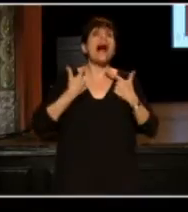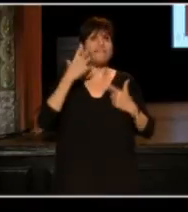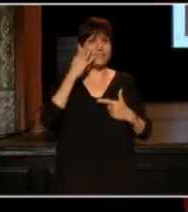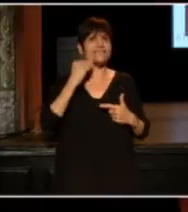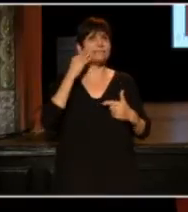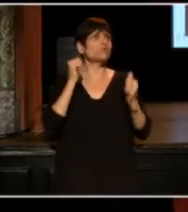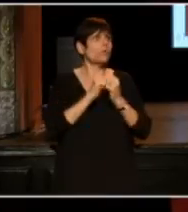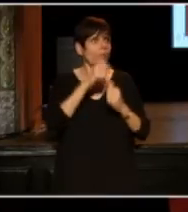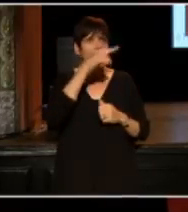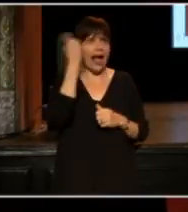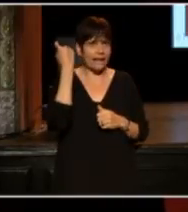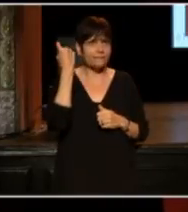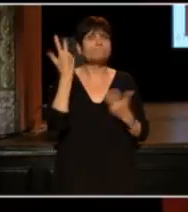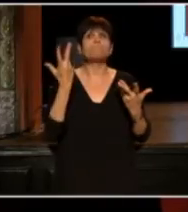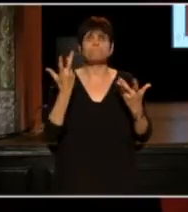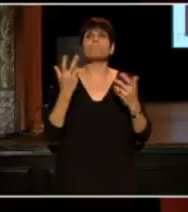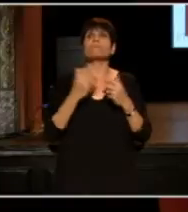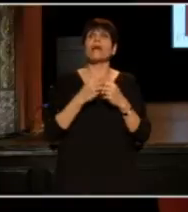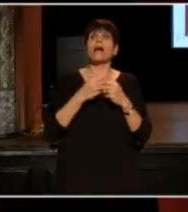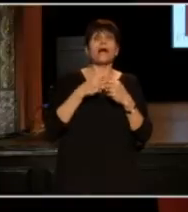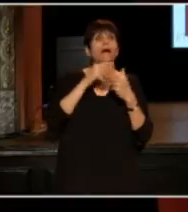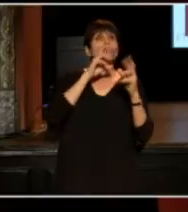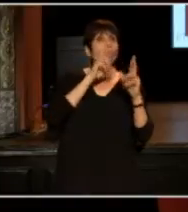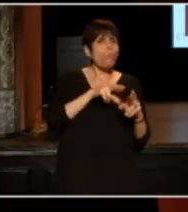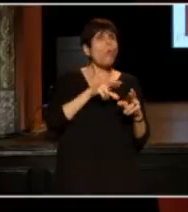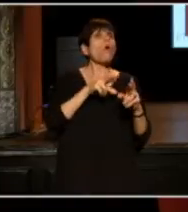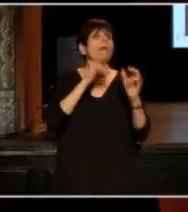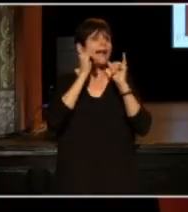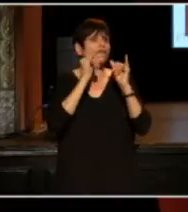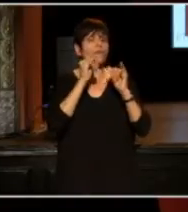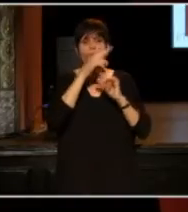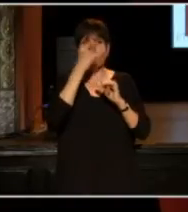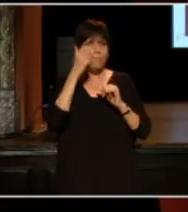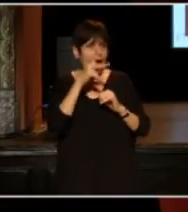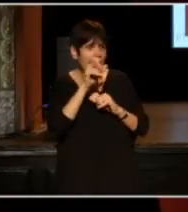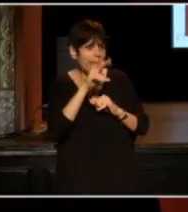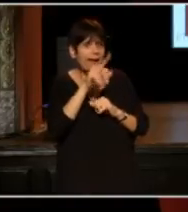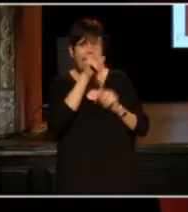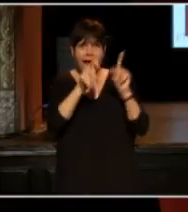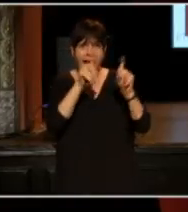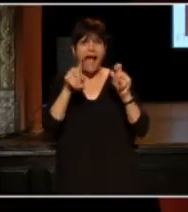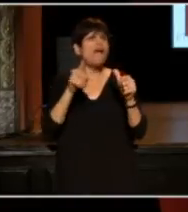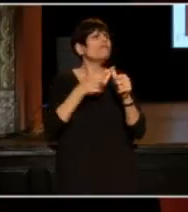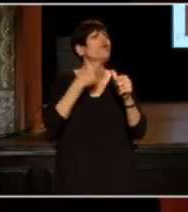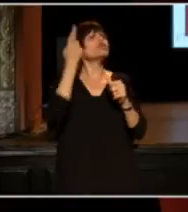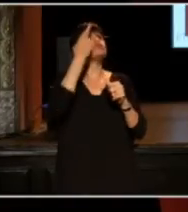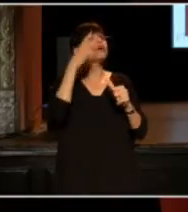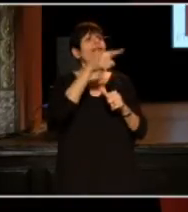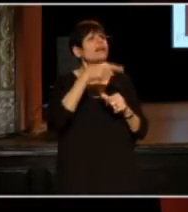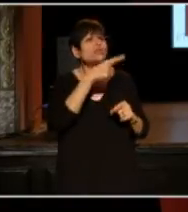So I've recorded my interviews with the black panel, I asked them questions like, "When did you first realize you were black?"